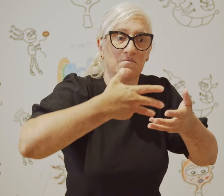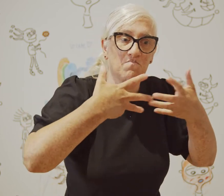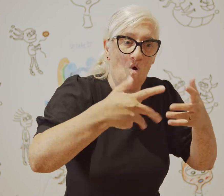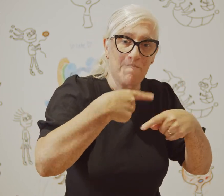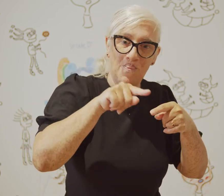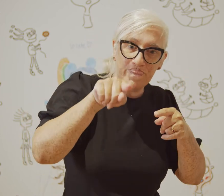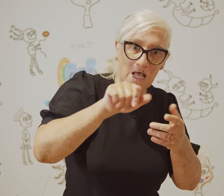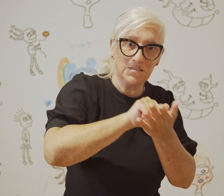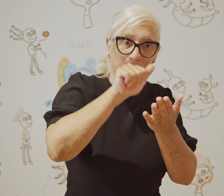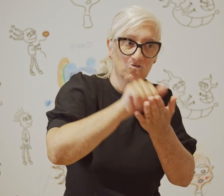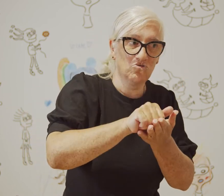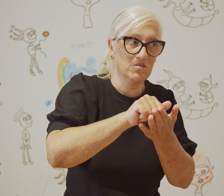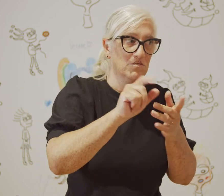about this subject.